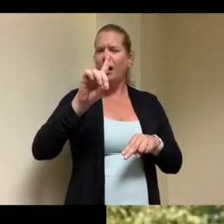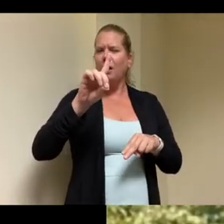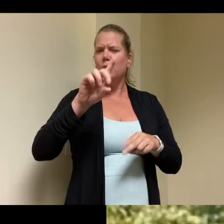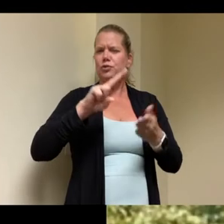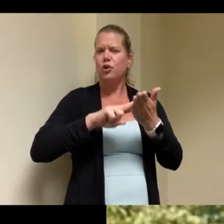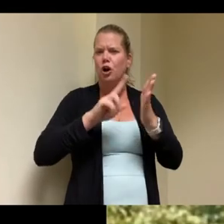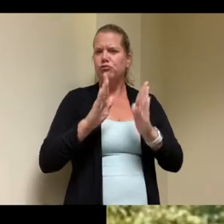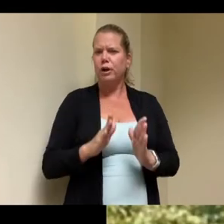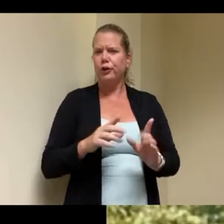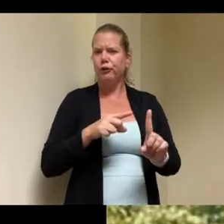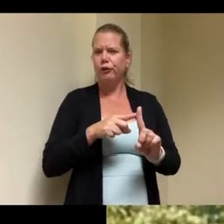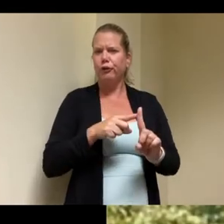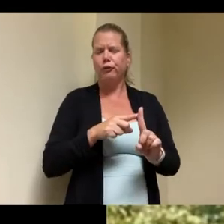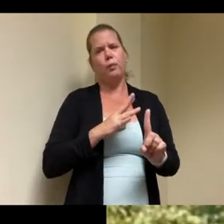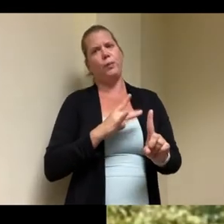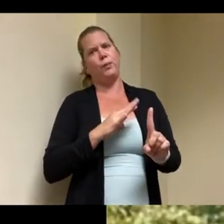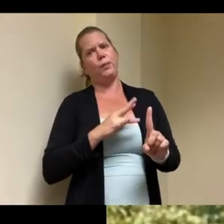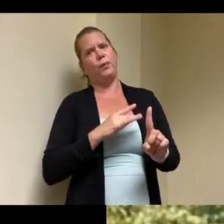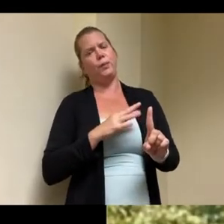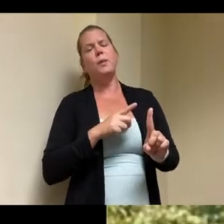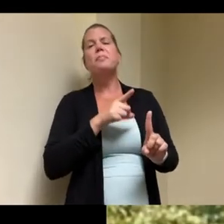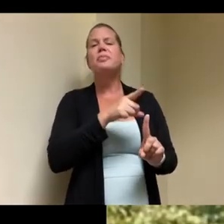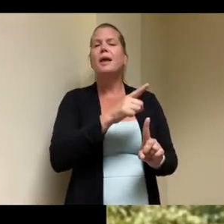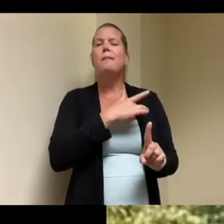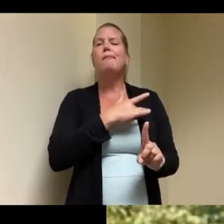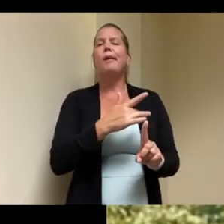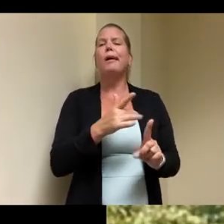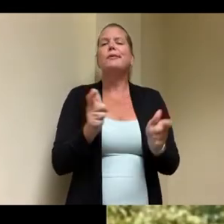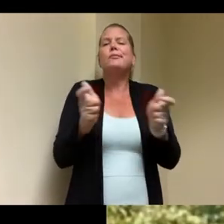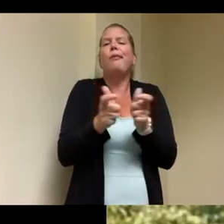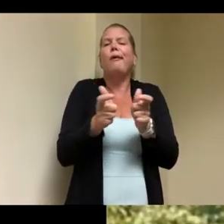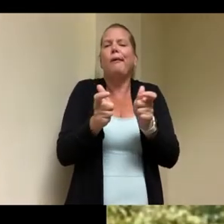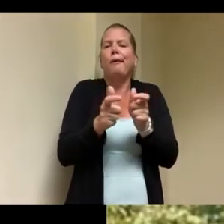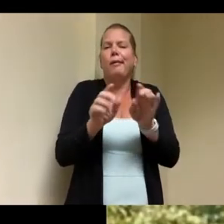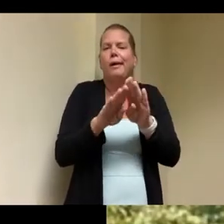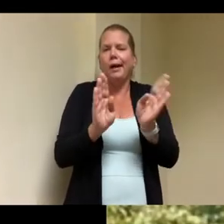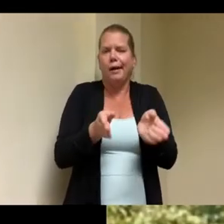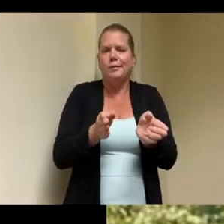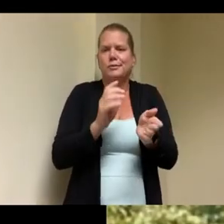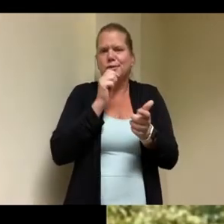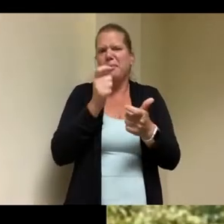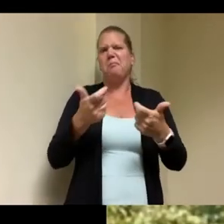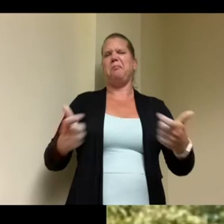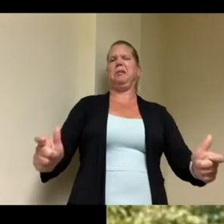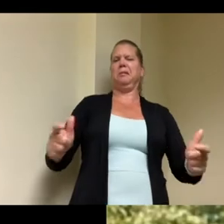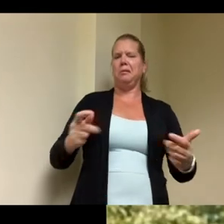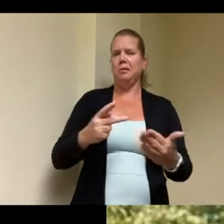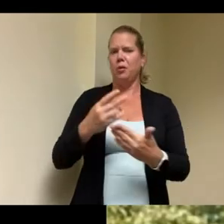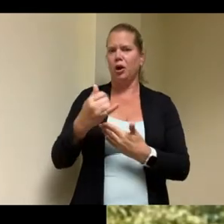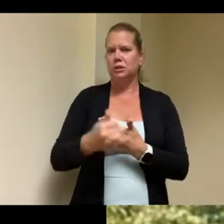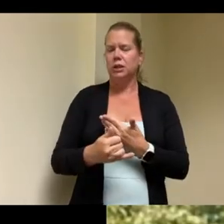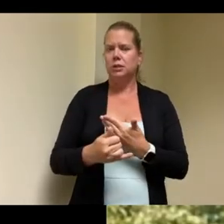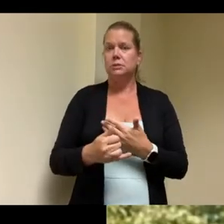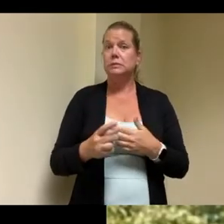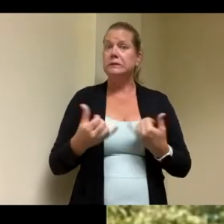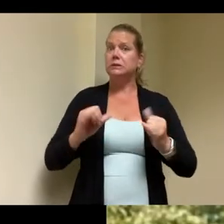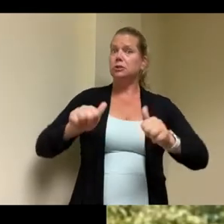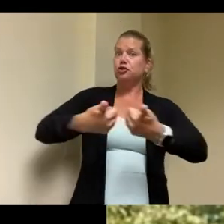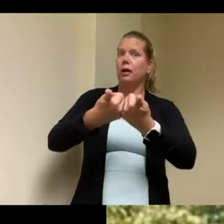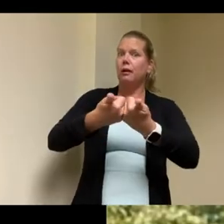they've done an amazing job um but that but it is challenging work right it's things that they that are not necessarily what they would